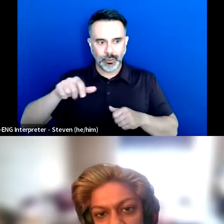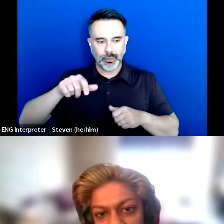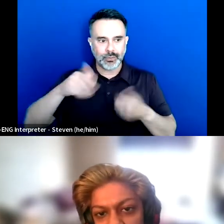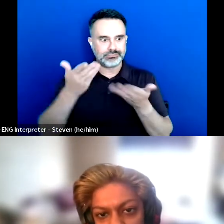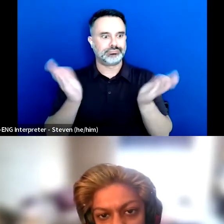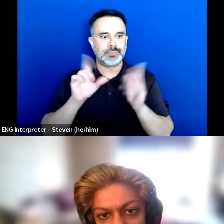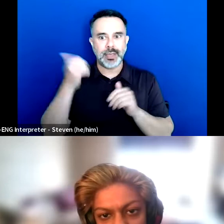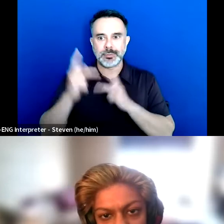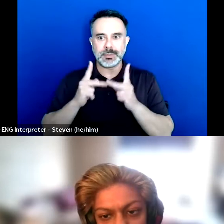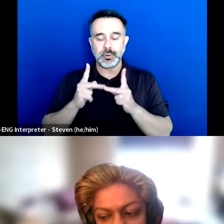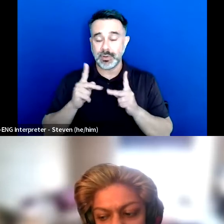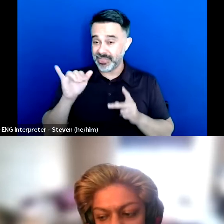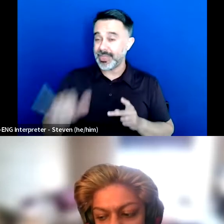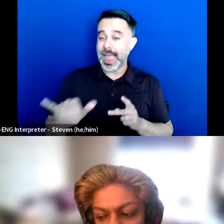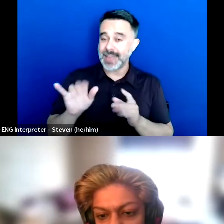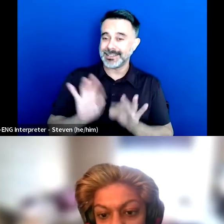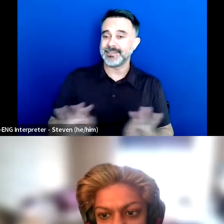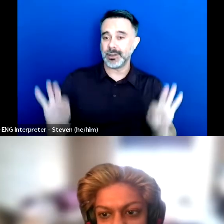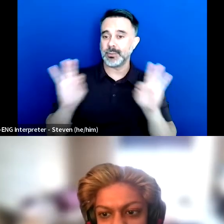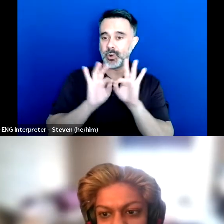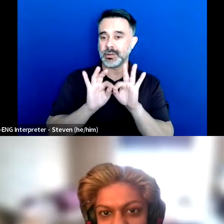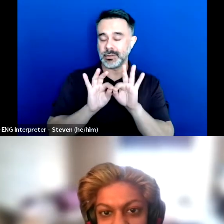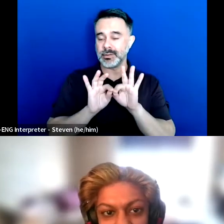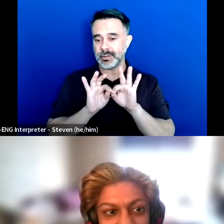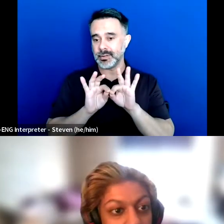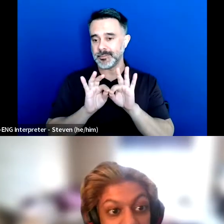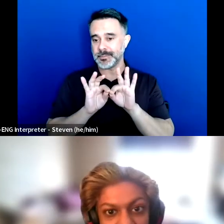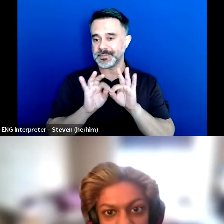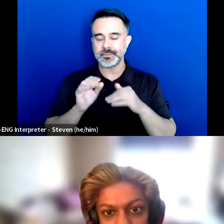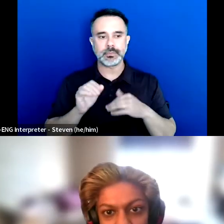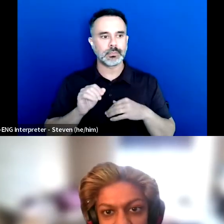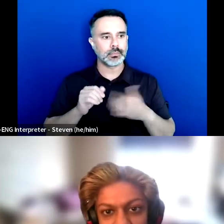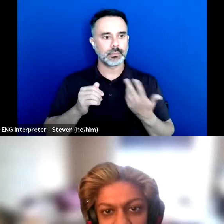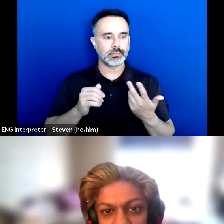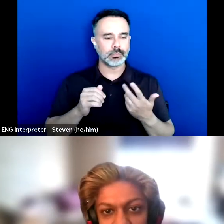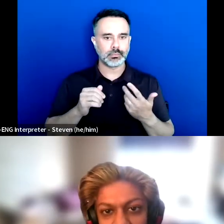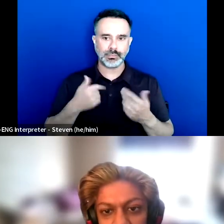And in terms of like being able to take those breaks.